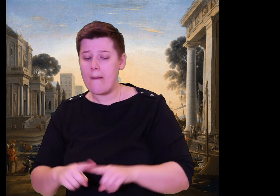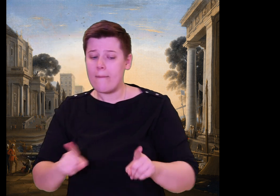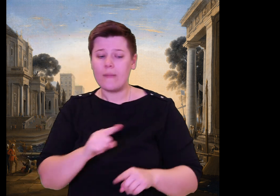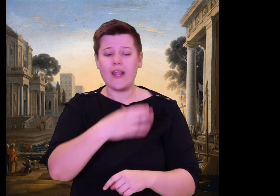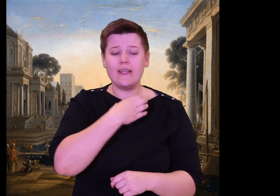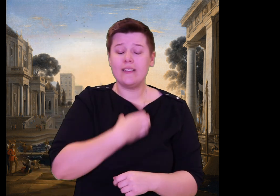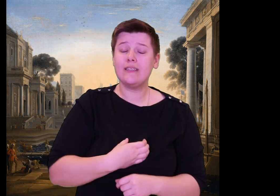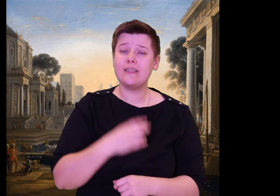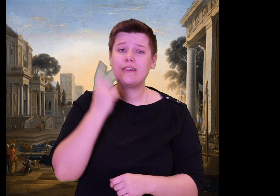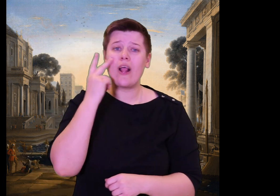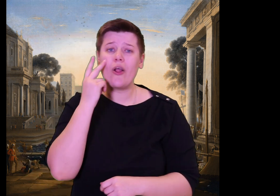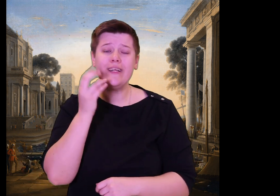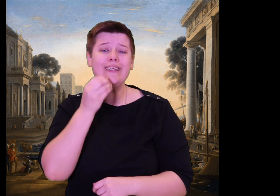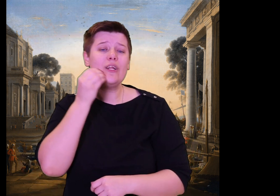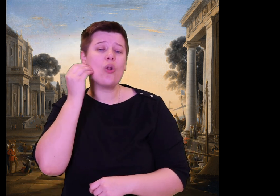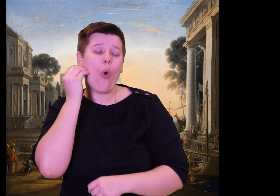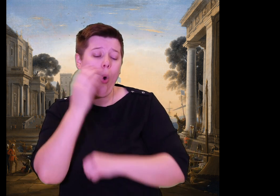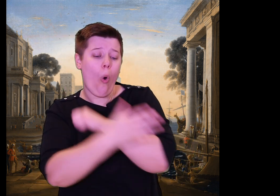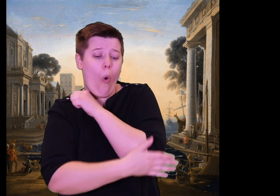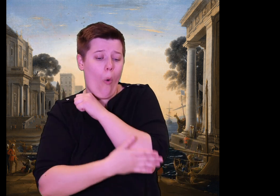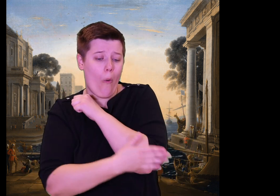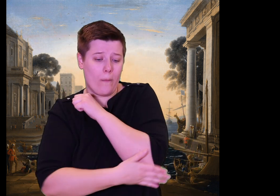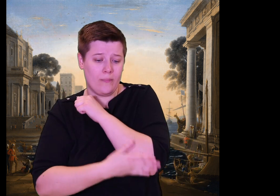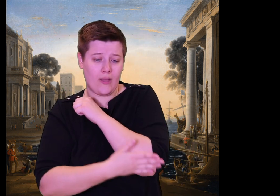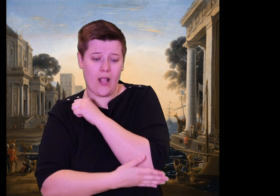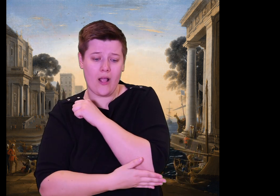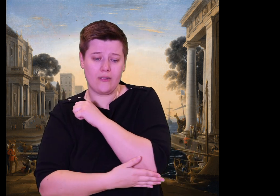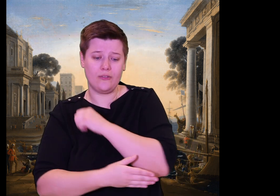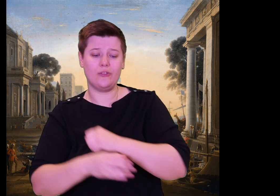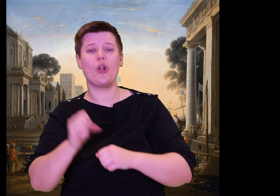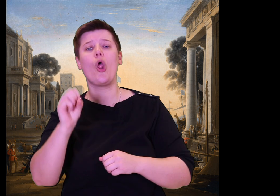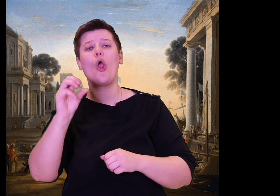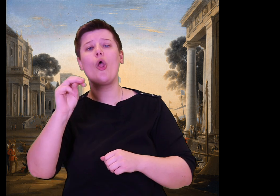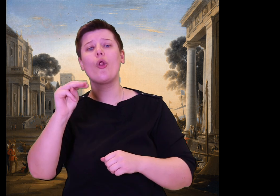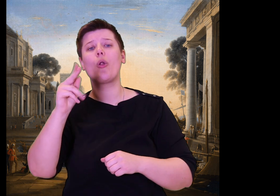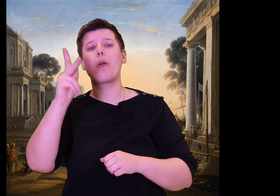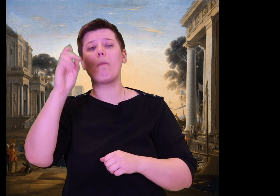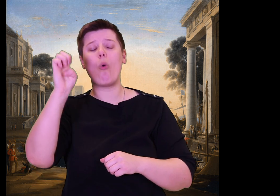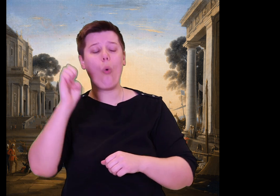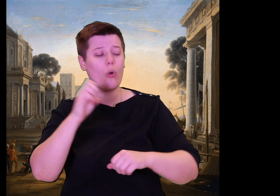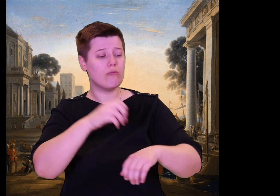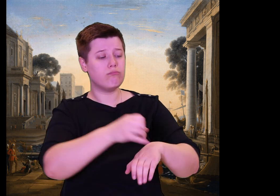The Lord of Earthquakes prevents Odysseus from reaching home but does not kill him.